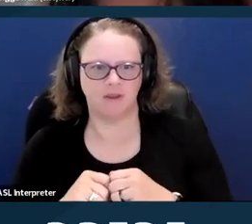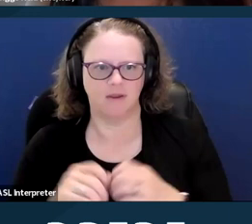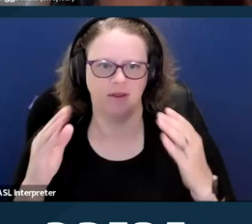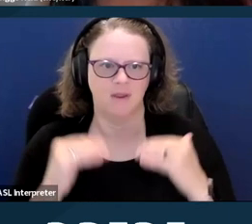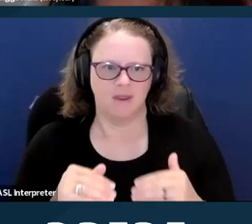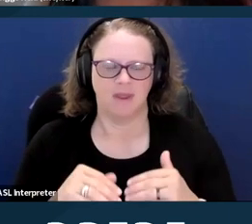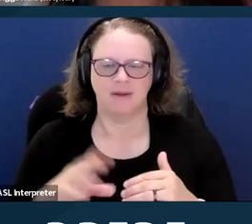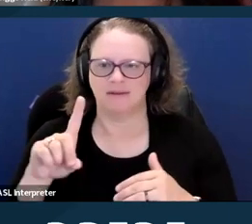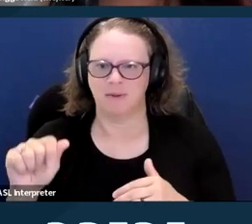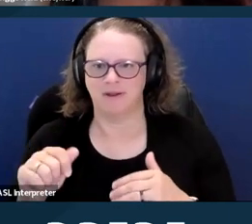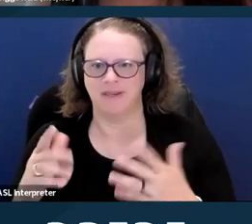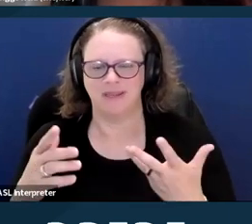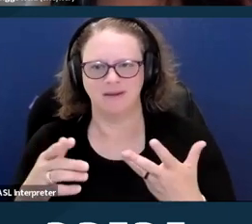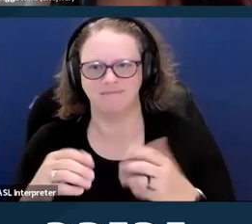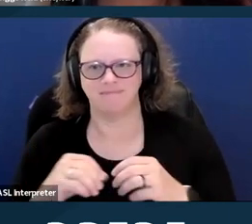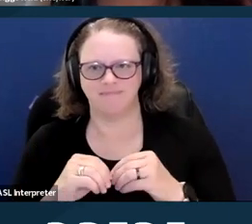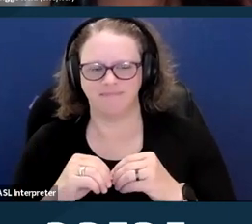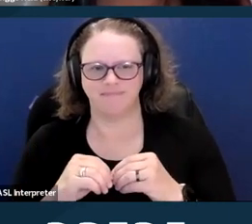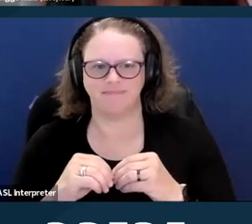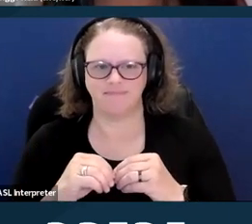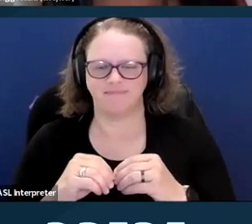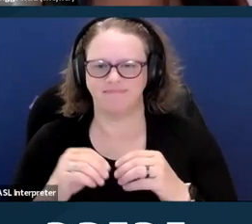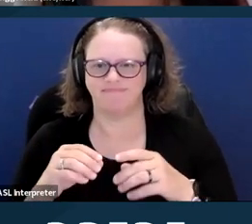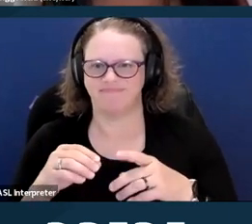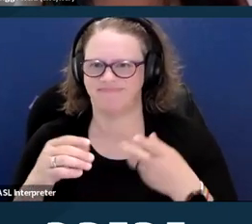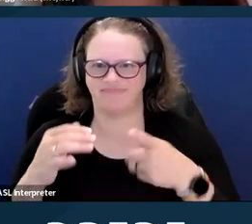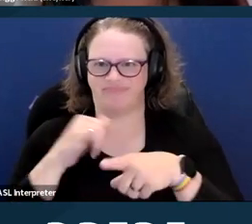but in that box, avoid those terms,